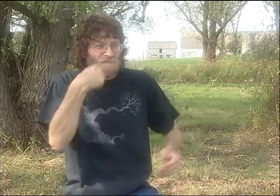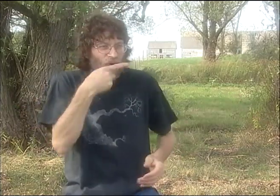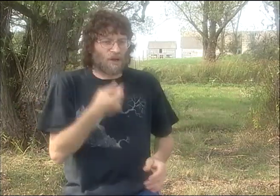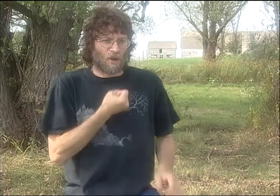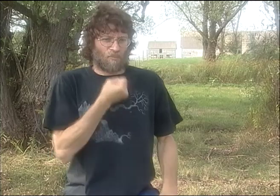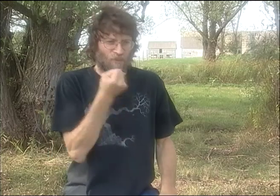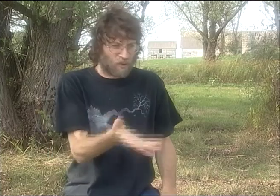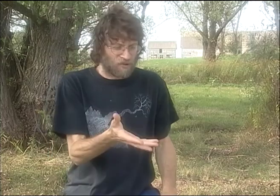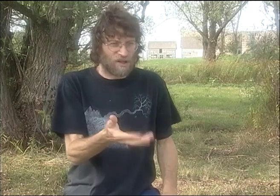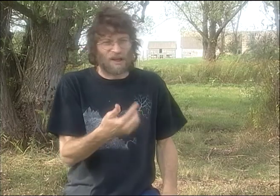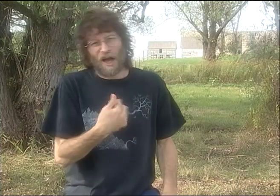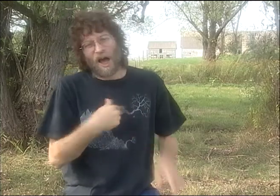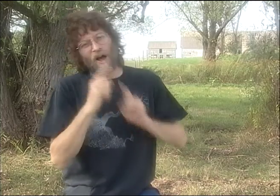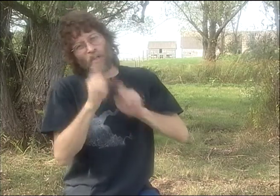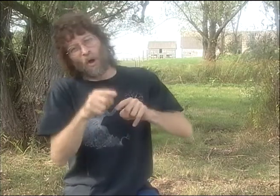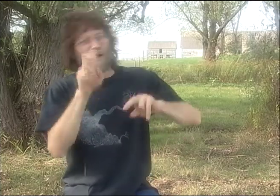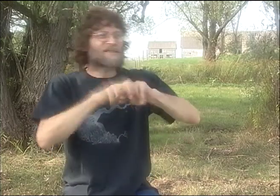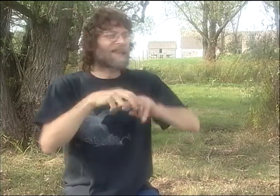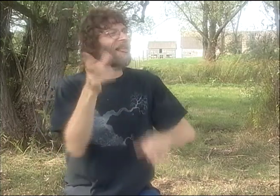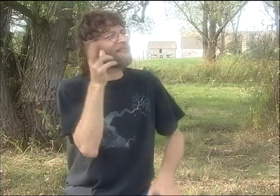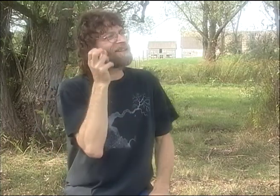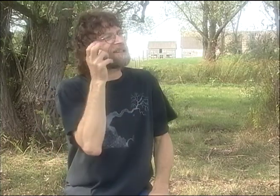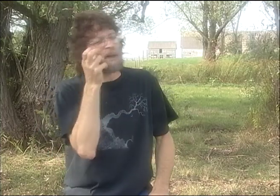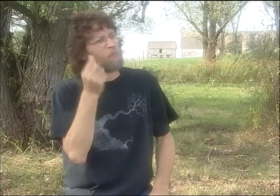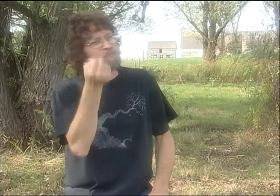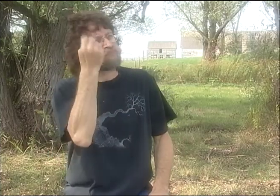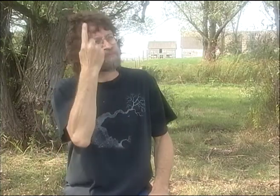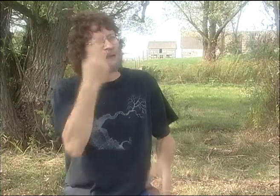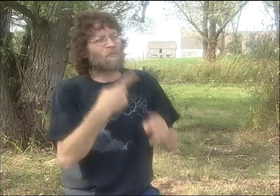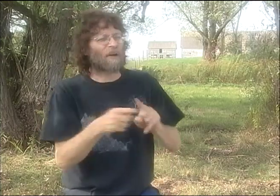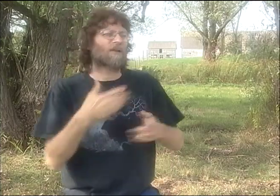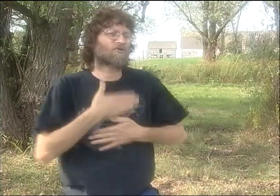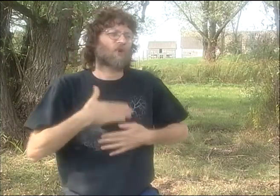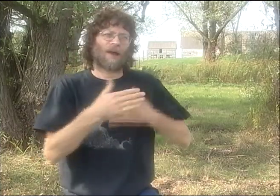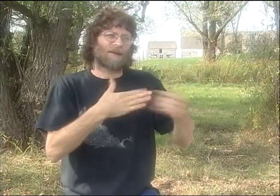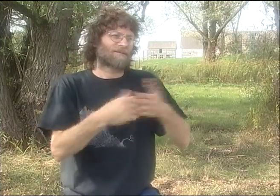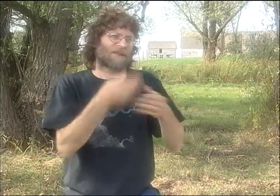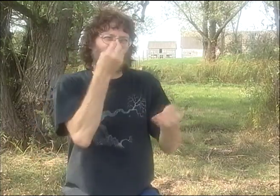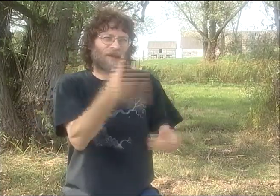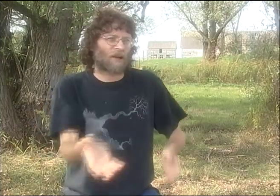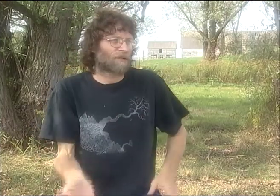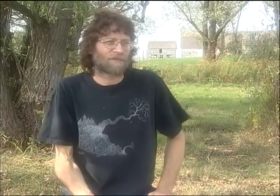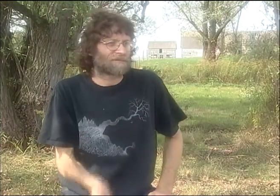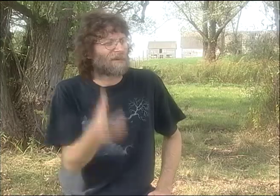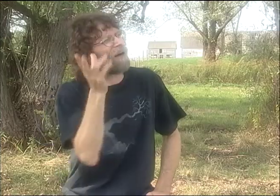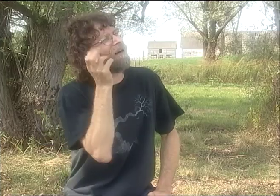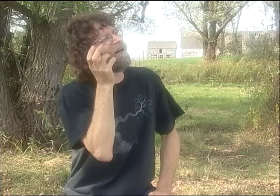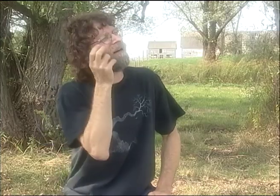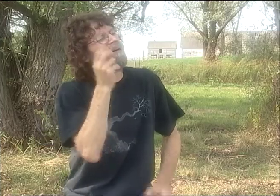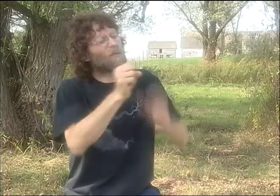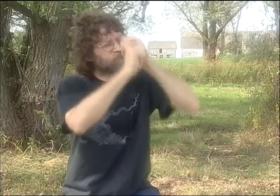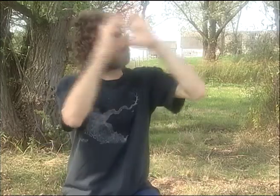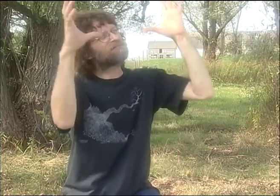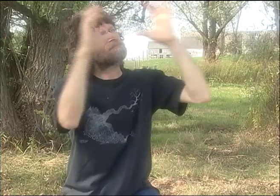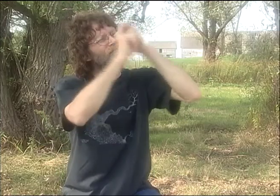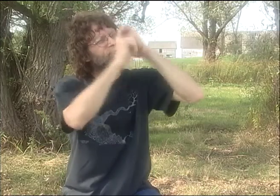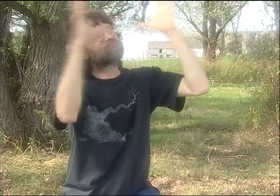HEARING POETRY, DEAF POETRY, IT DOESN'T MATTER. I MEAN, I'M HEARING, AND HERE I AM, A HEARING PERSON AND I GO AND LISTEN TO SPOKEN LANGUAGE POETRY.